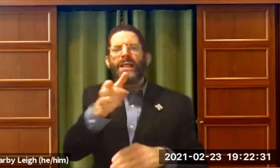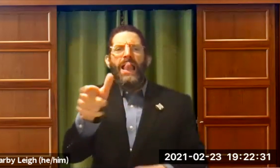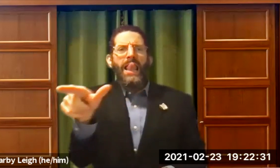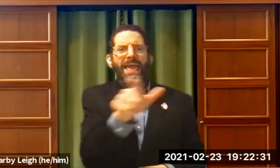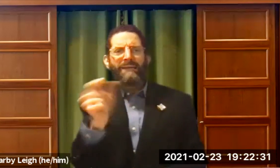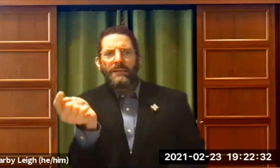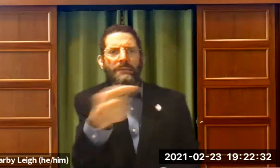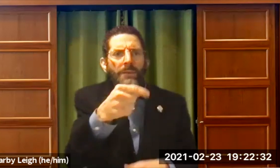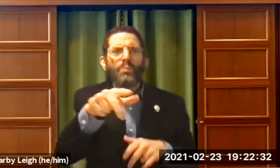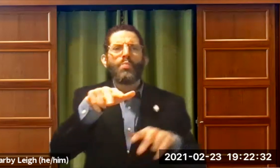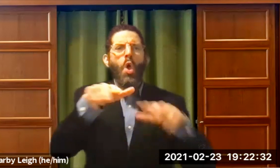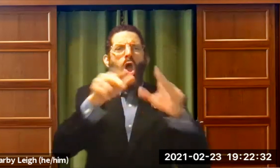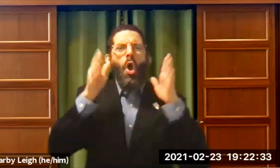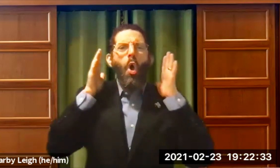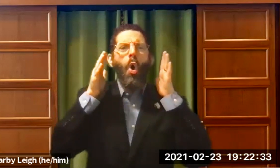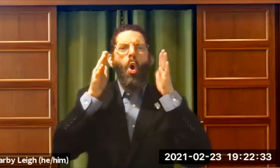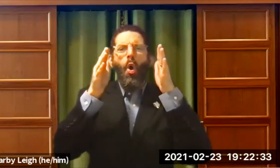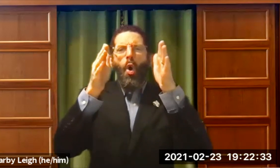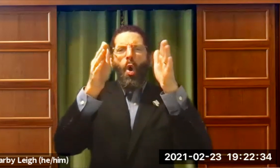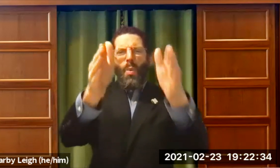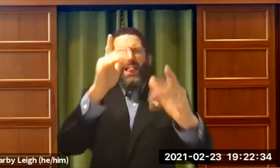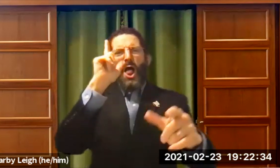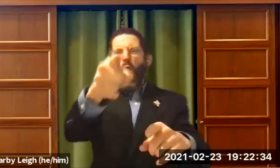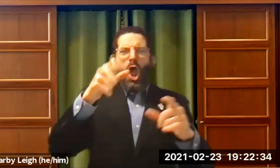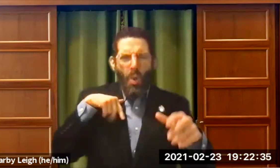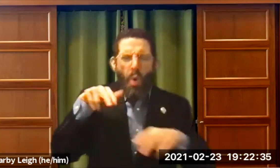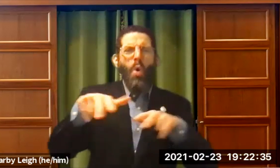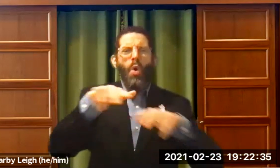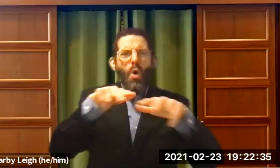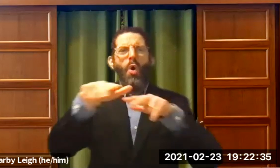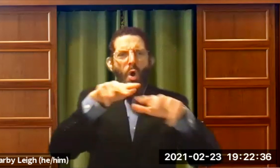the front door and we'd make a left and walk down a long hallway